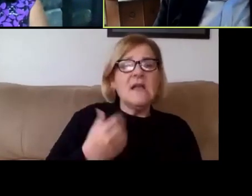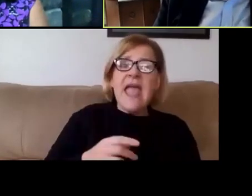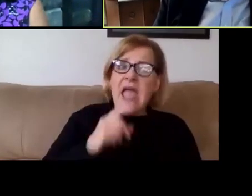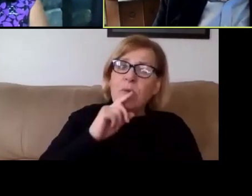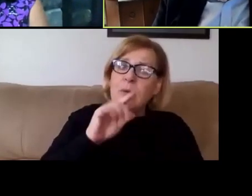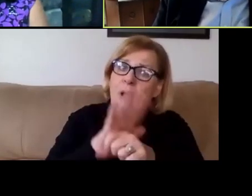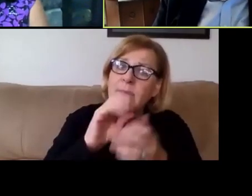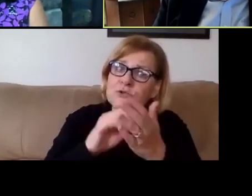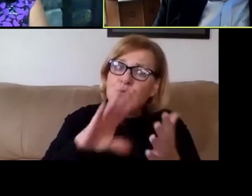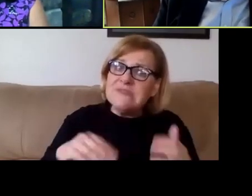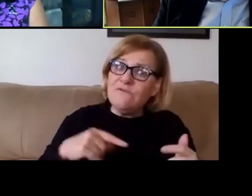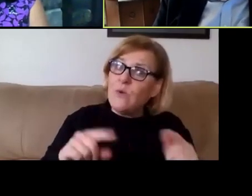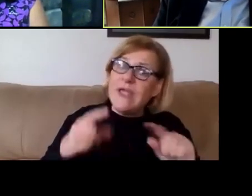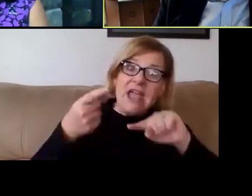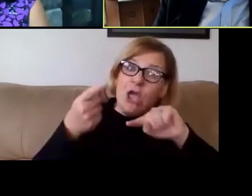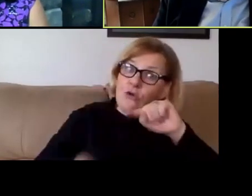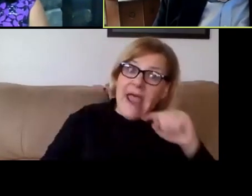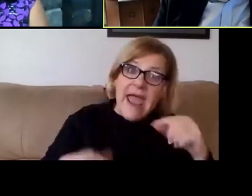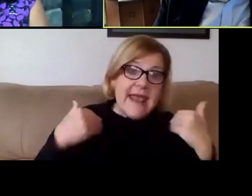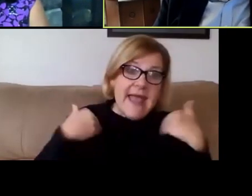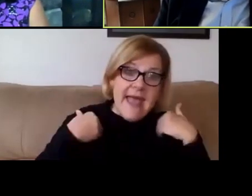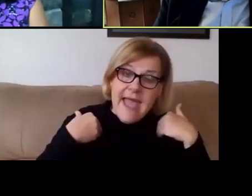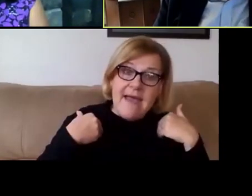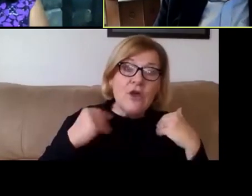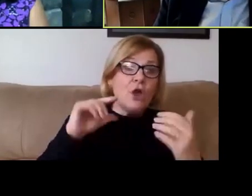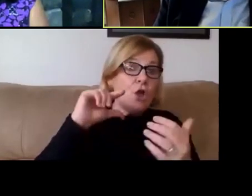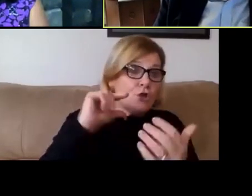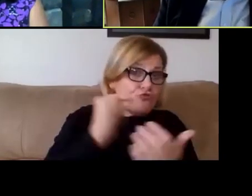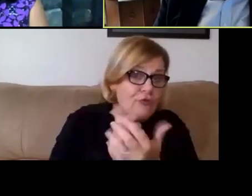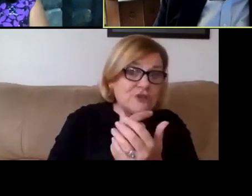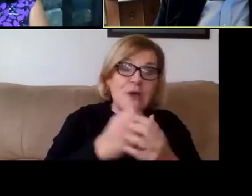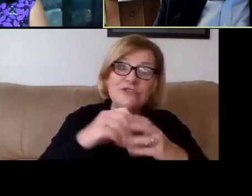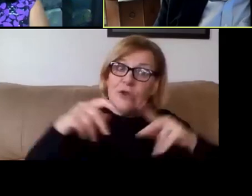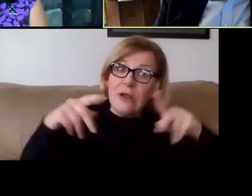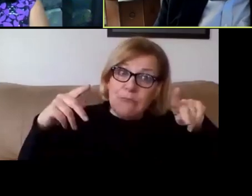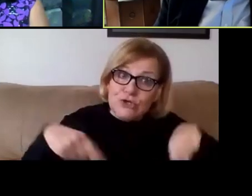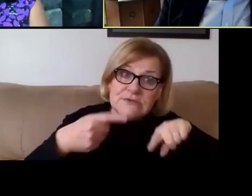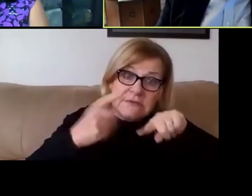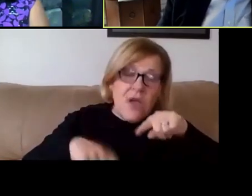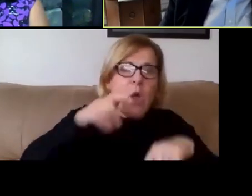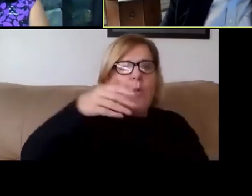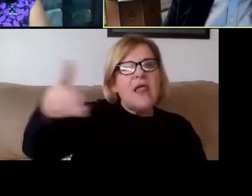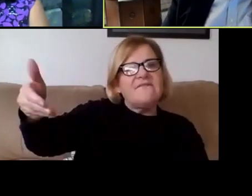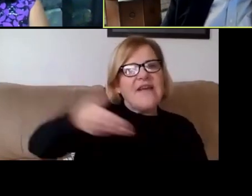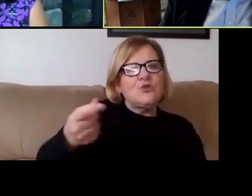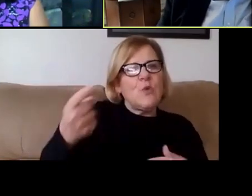if we are unable to have a graduation in person, we'll invite them back to campus down the road,